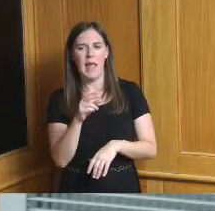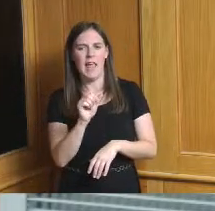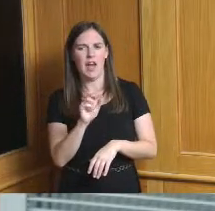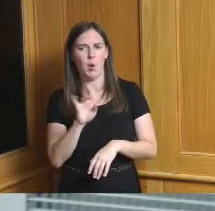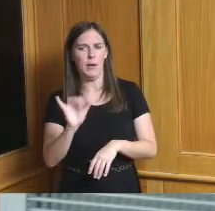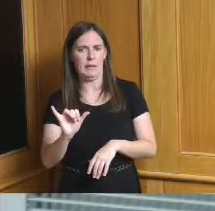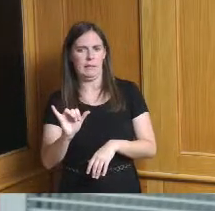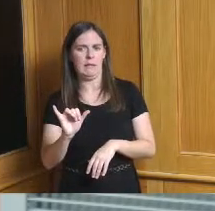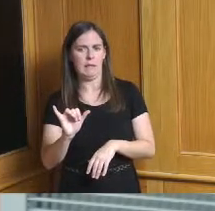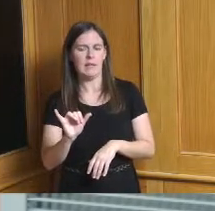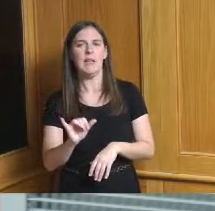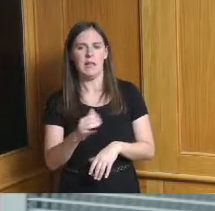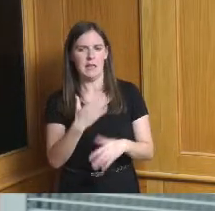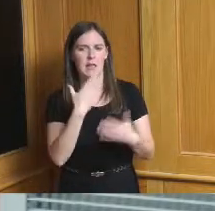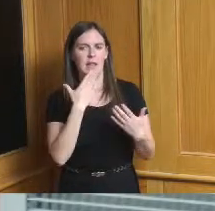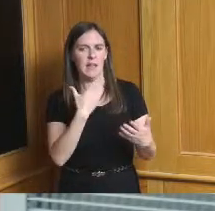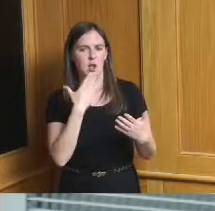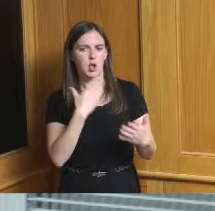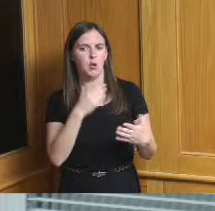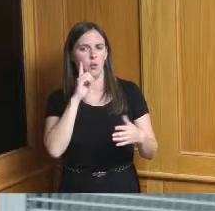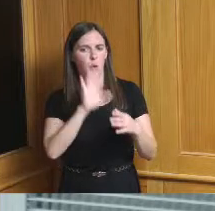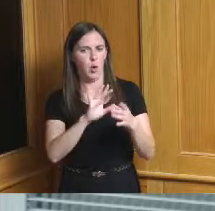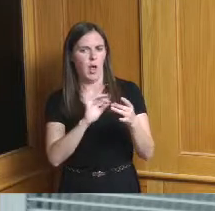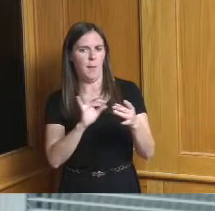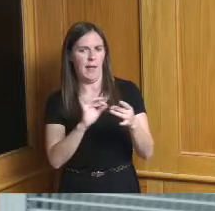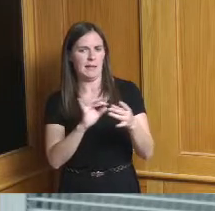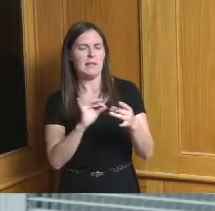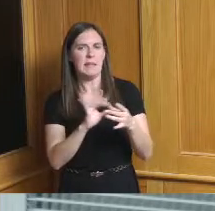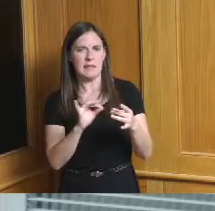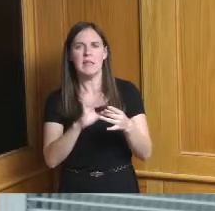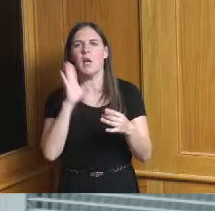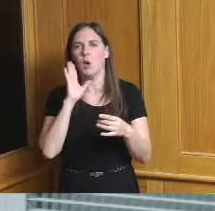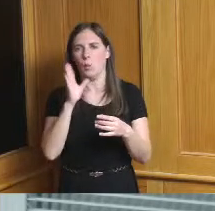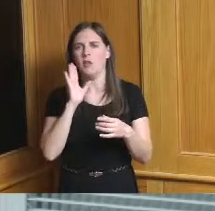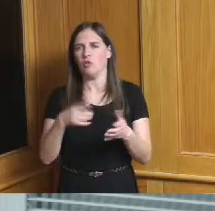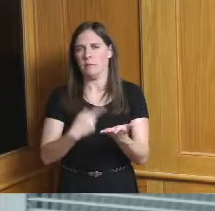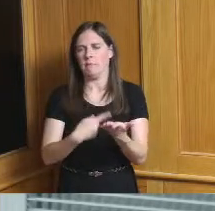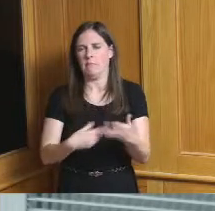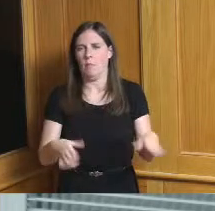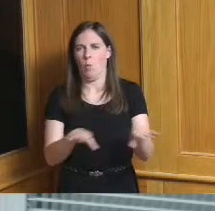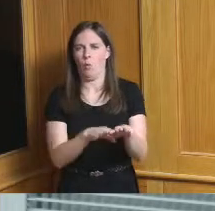to you on all of those questions just to close it out a little bit what's next we will return